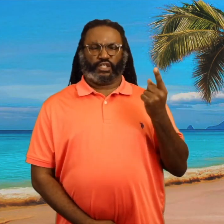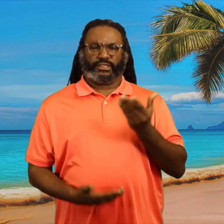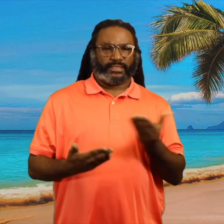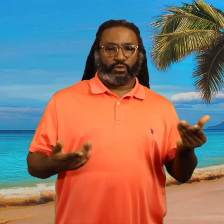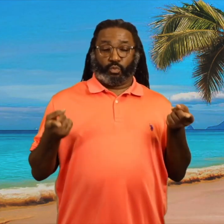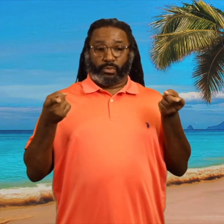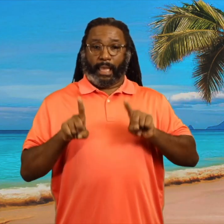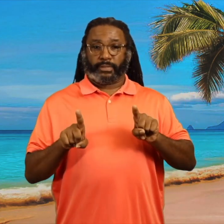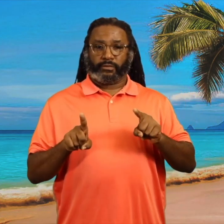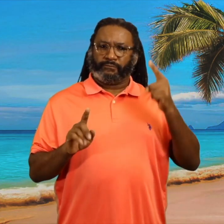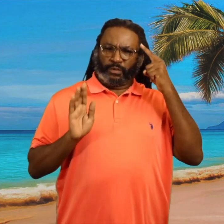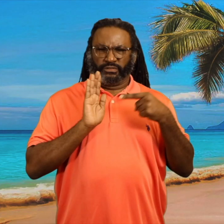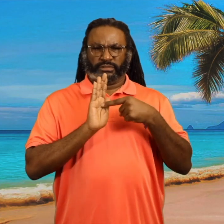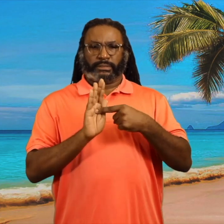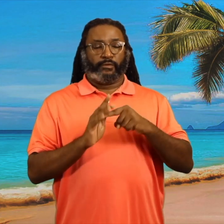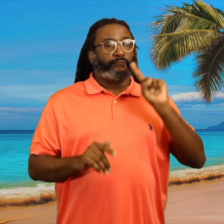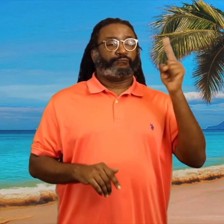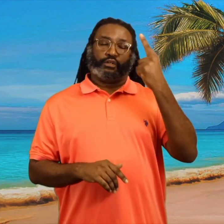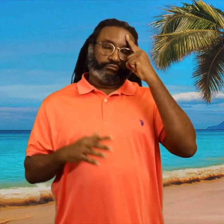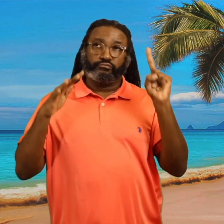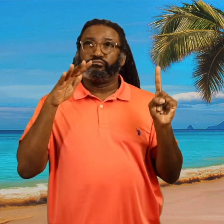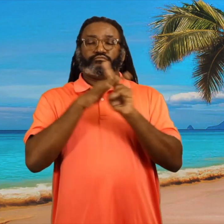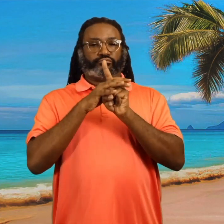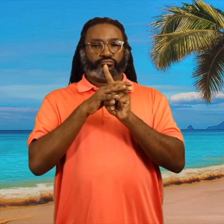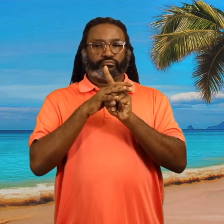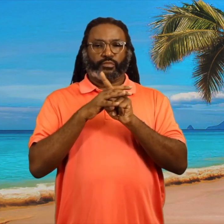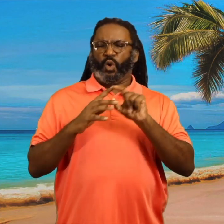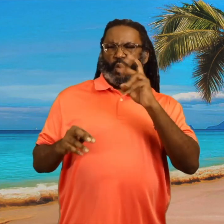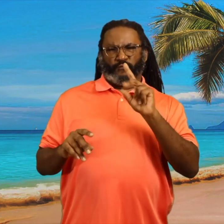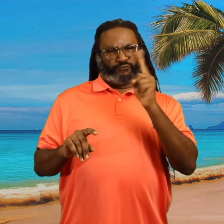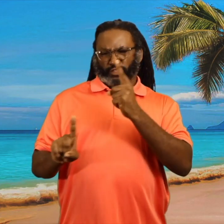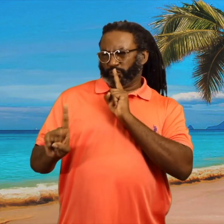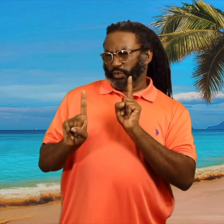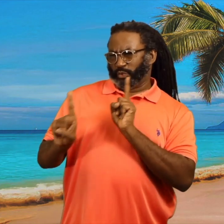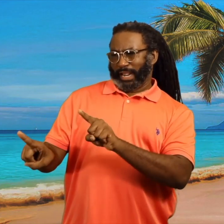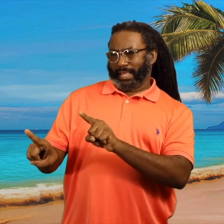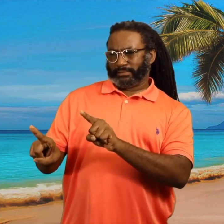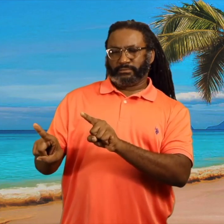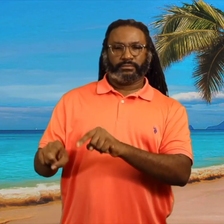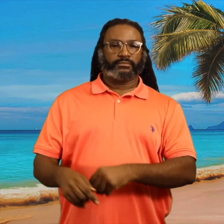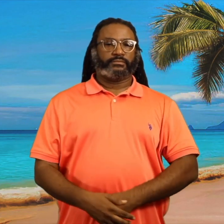The first thing that happens. For example, the first thought or your first reaction.